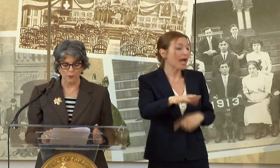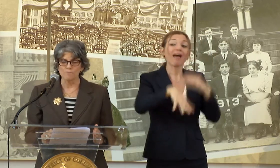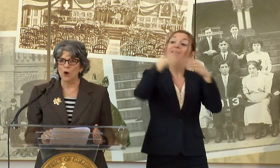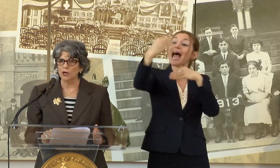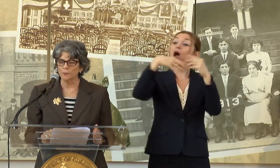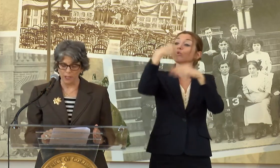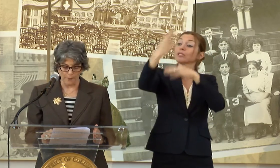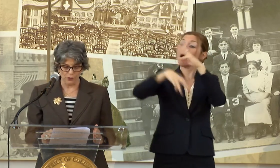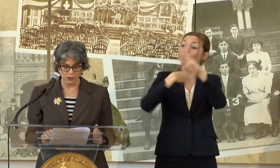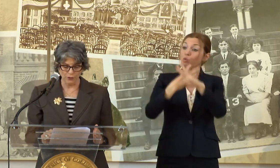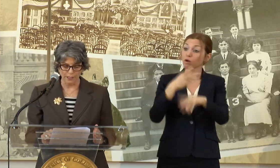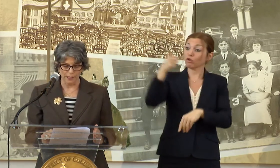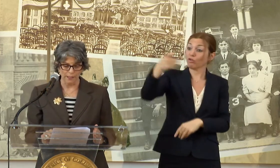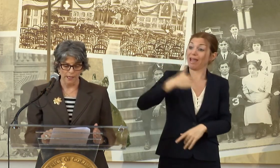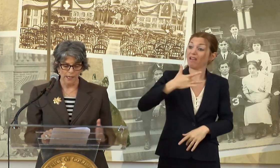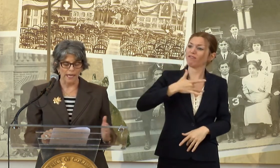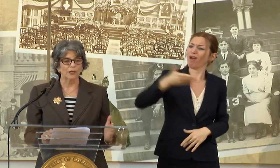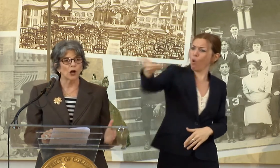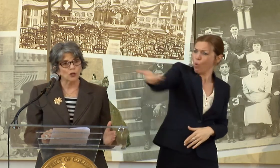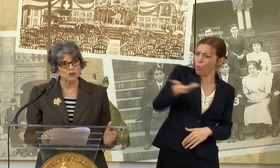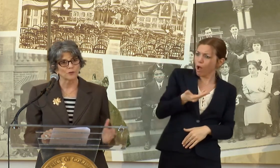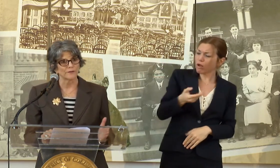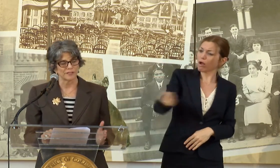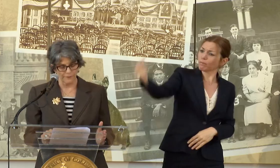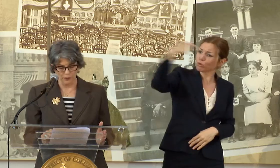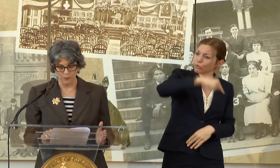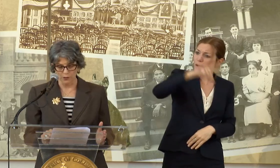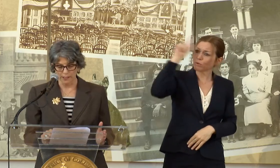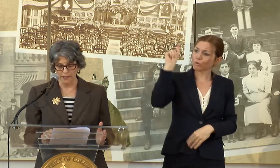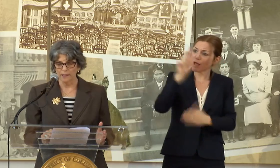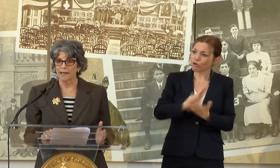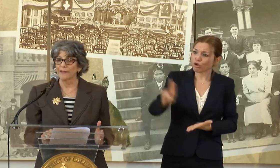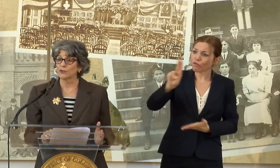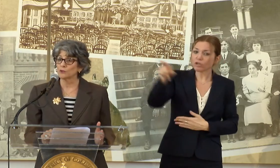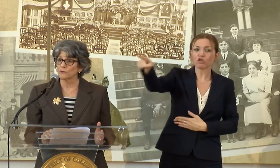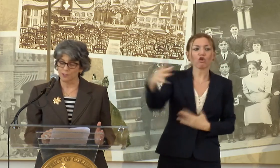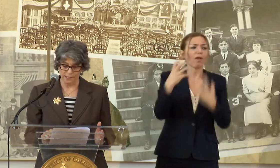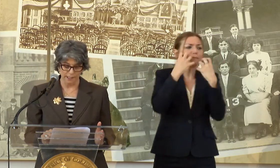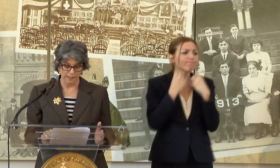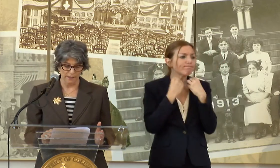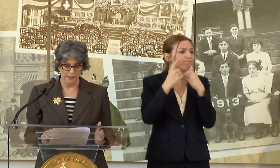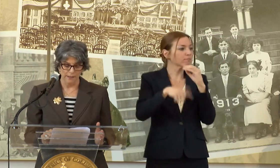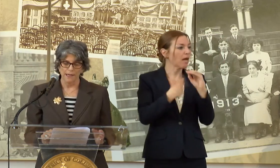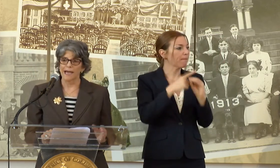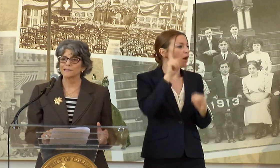REMARKABLE OPPORTUNITY AND CULTURE OF THE DEAF COMMUNITY AND THE UNIVERSITY?